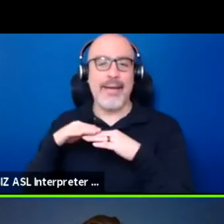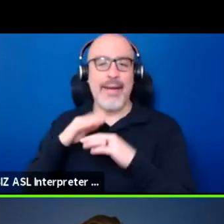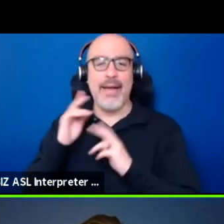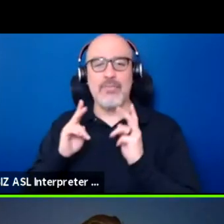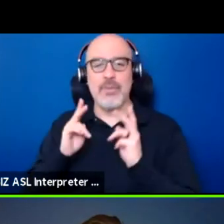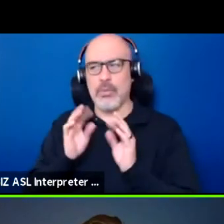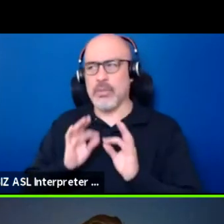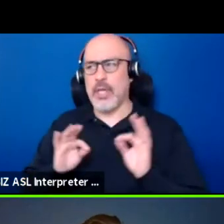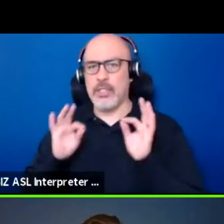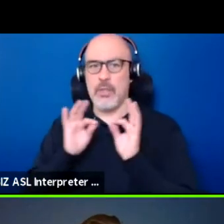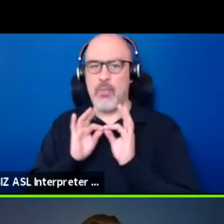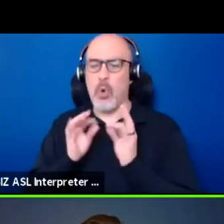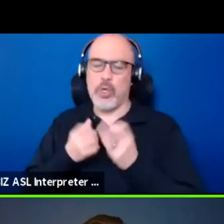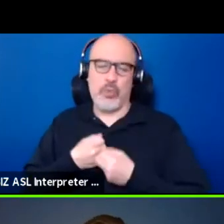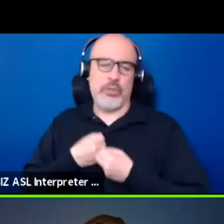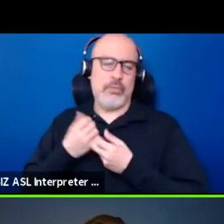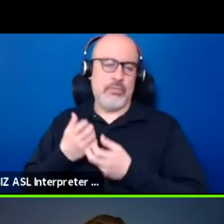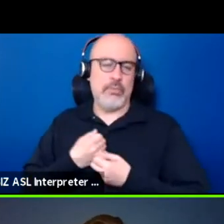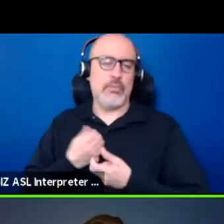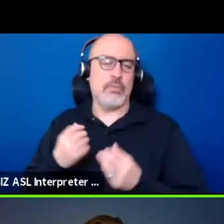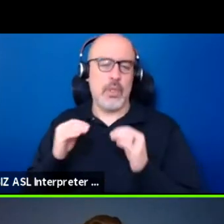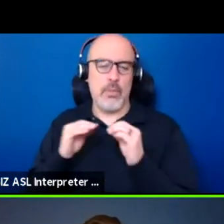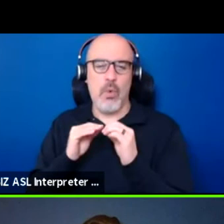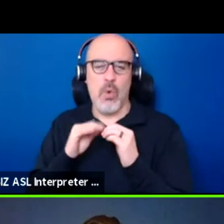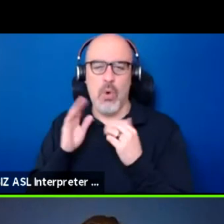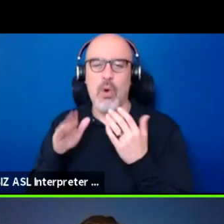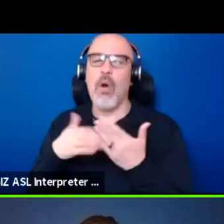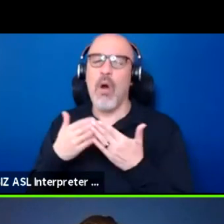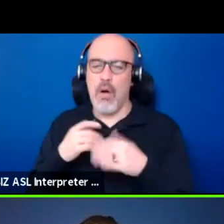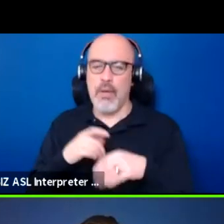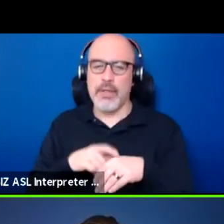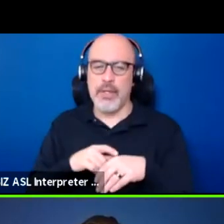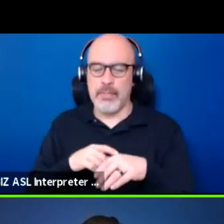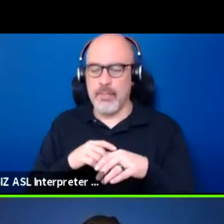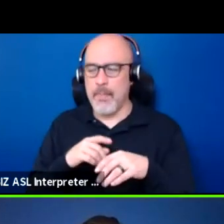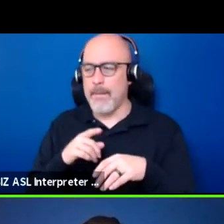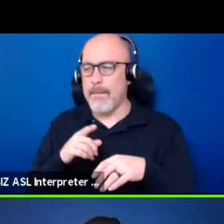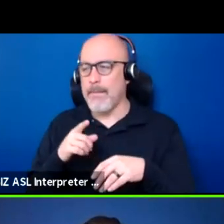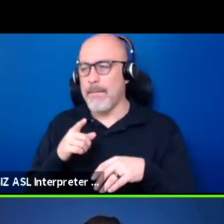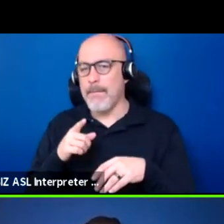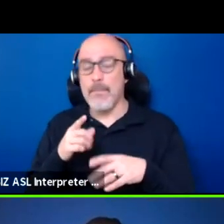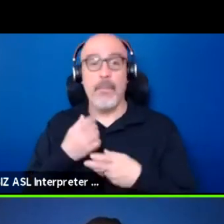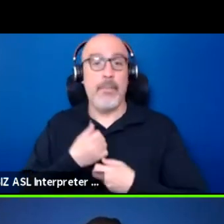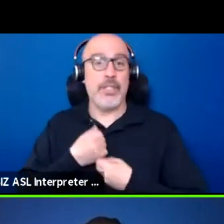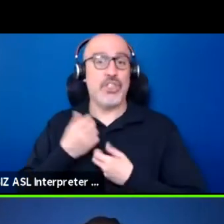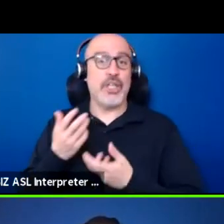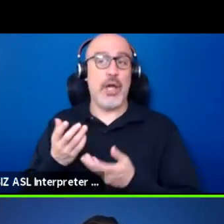and we should do more of that all the time. But yeah, as far as like sharing it publicly, publicly,